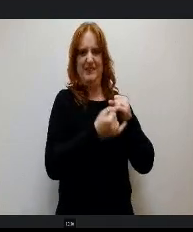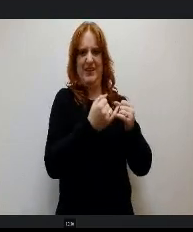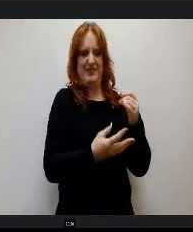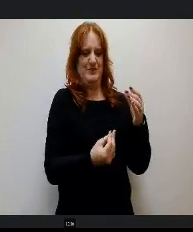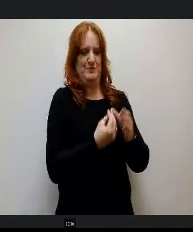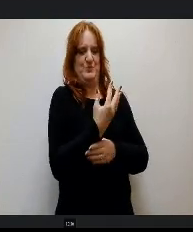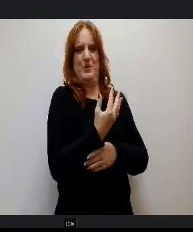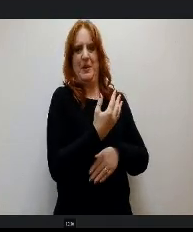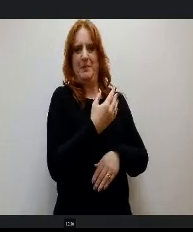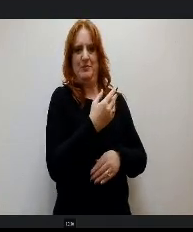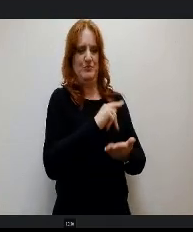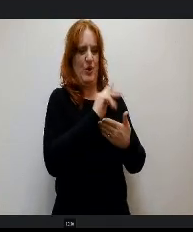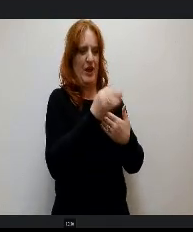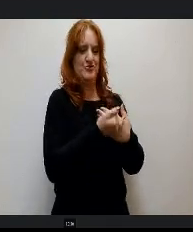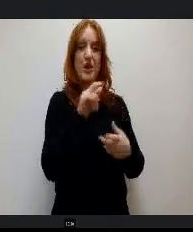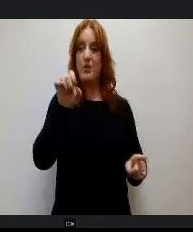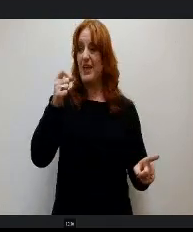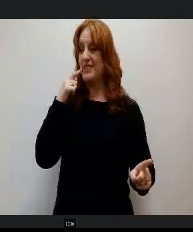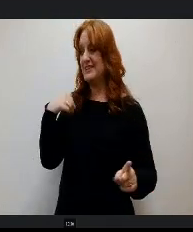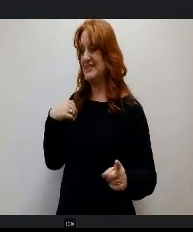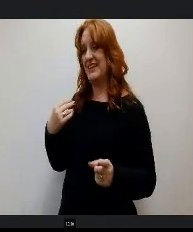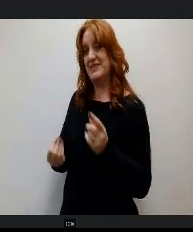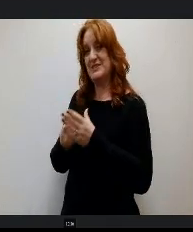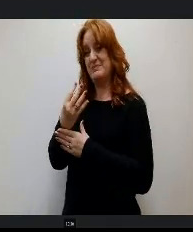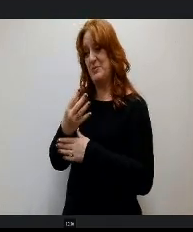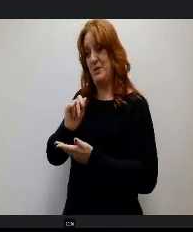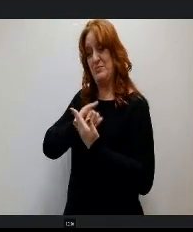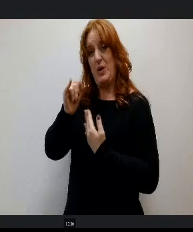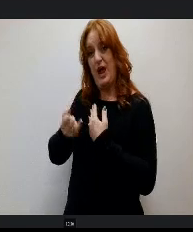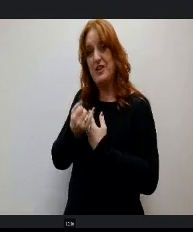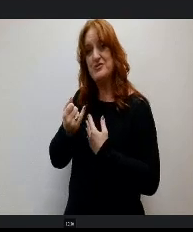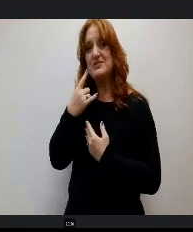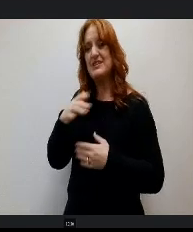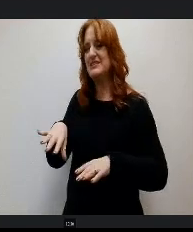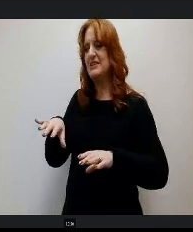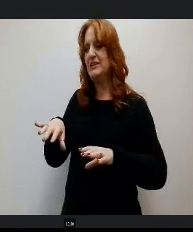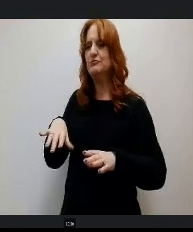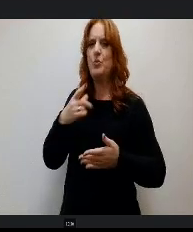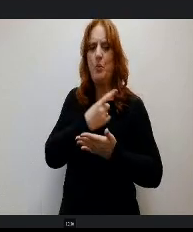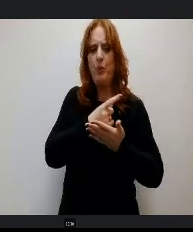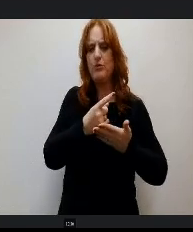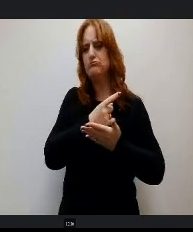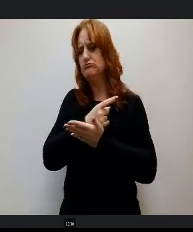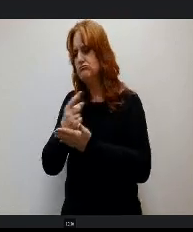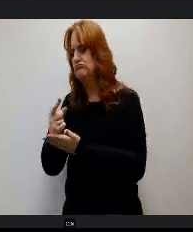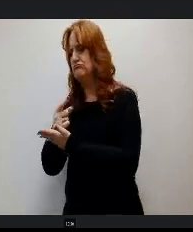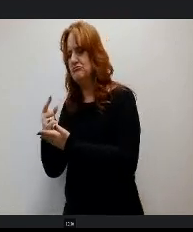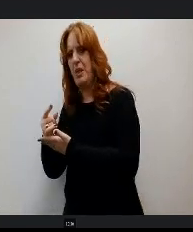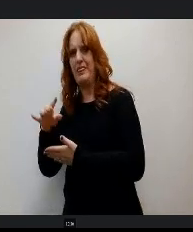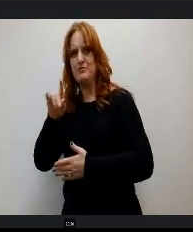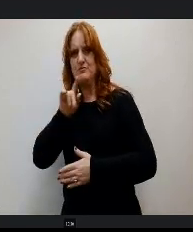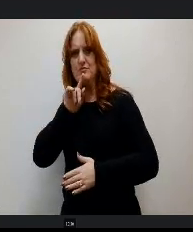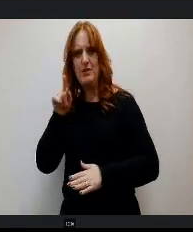These are Springfield projects and the students are taking one week at t a time to dive deep into a